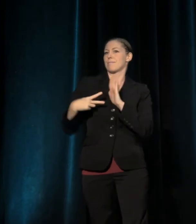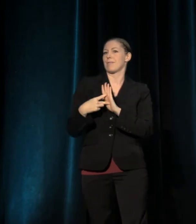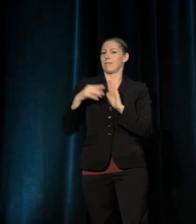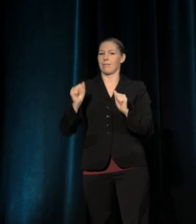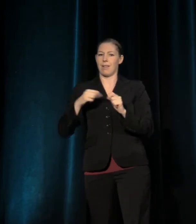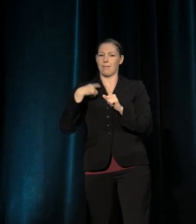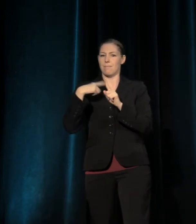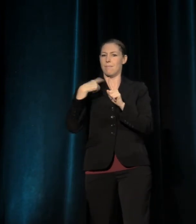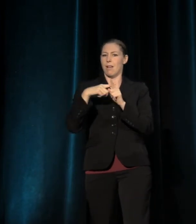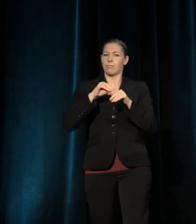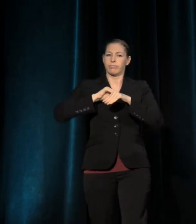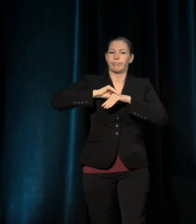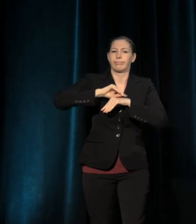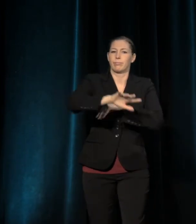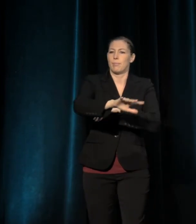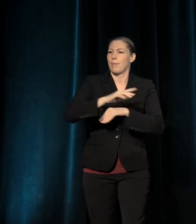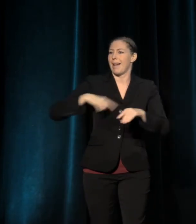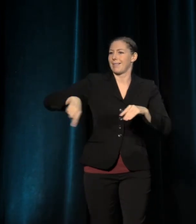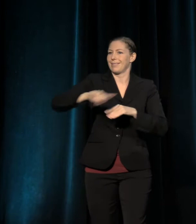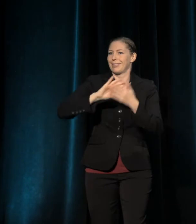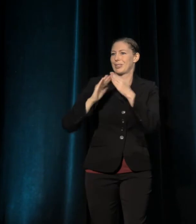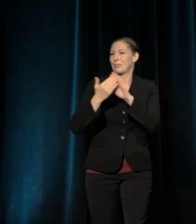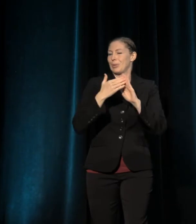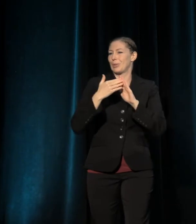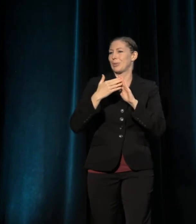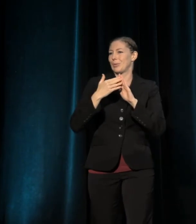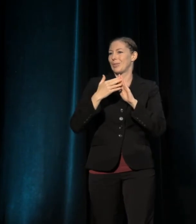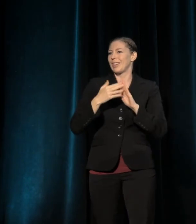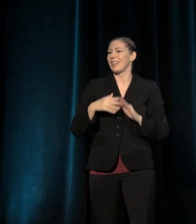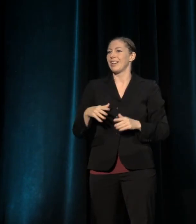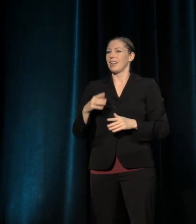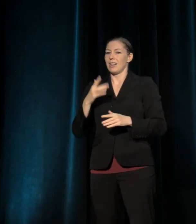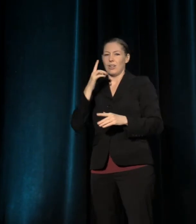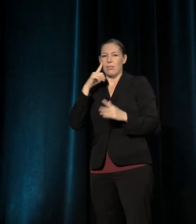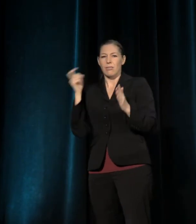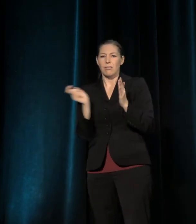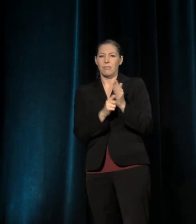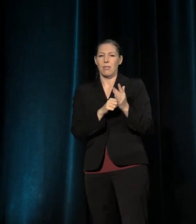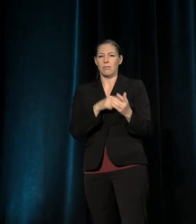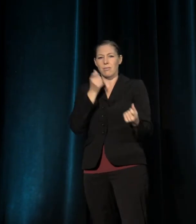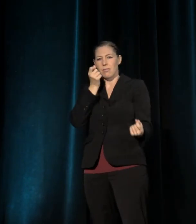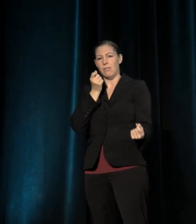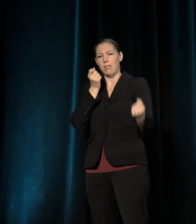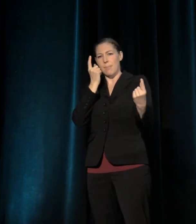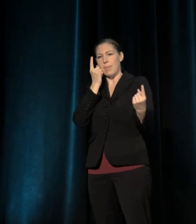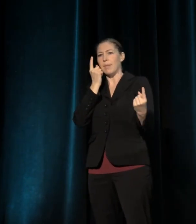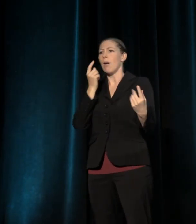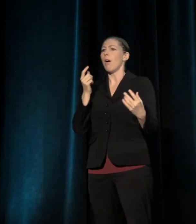and sees the potential for using theater's power of empathy to galvanize us and make us all better humans.